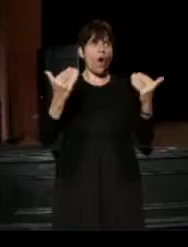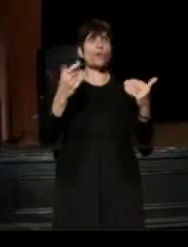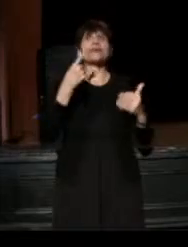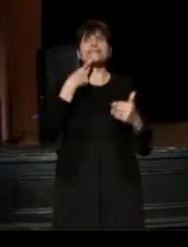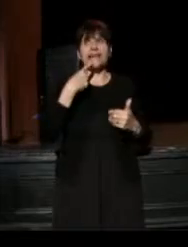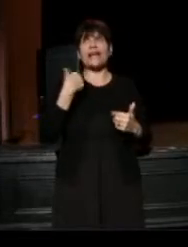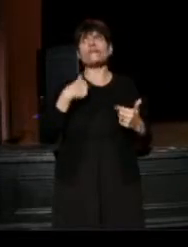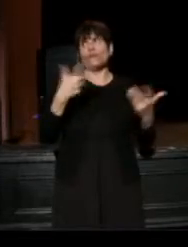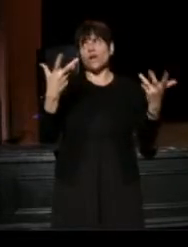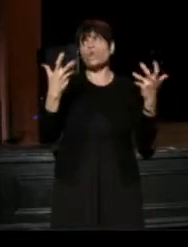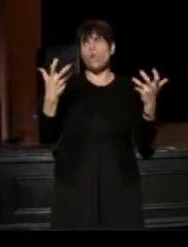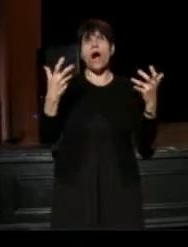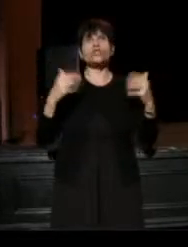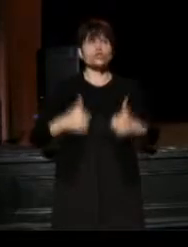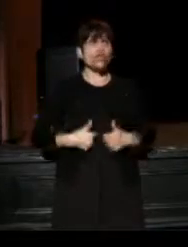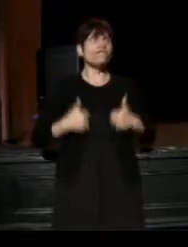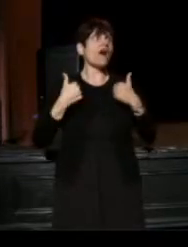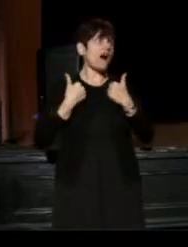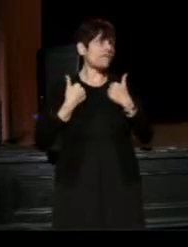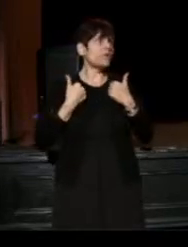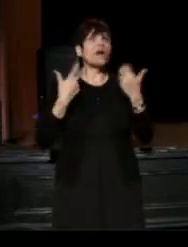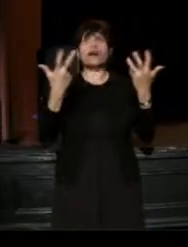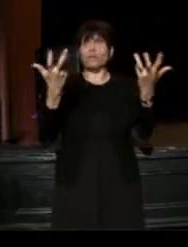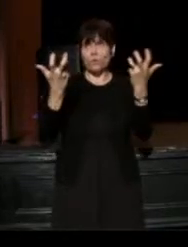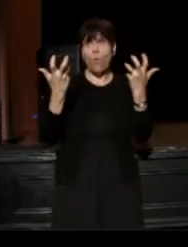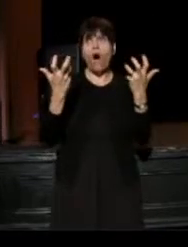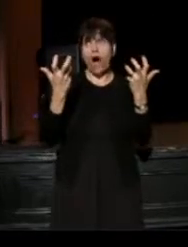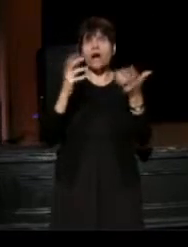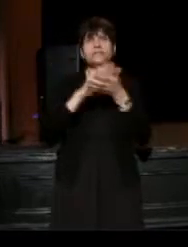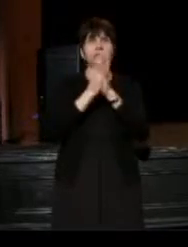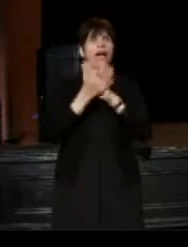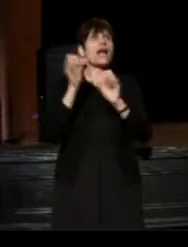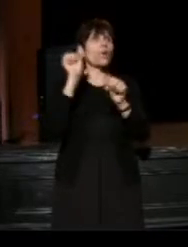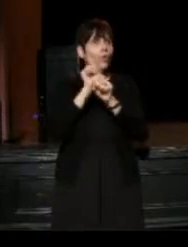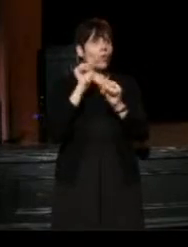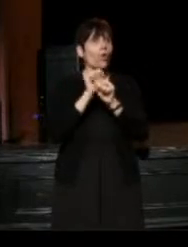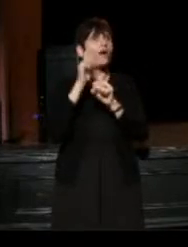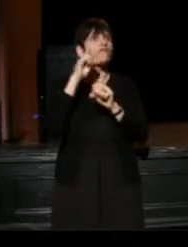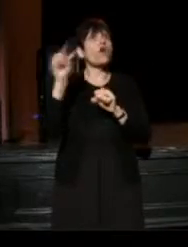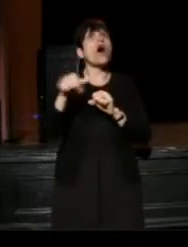If we want to survive, if we want to make work for another century,